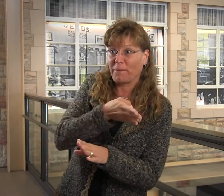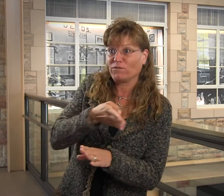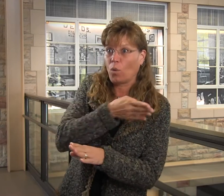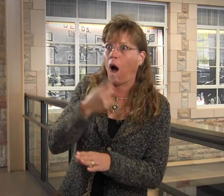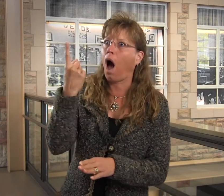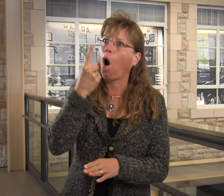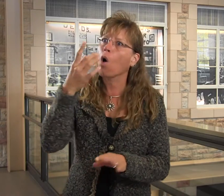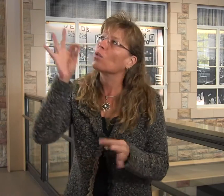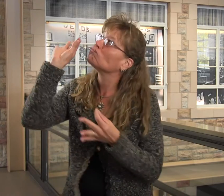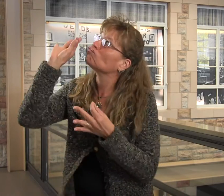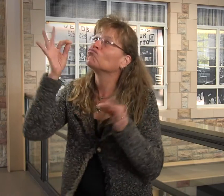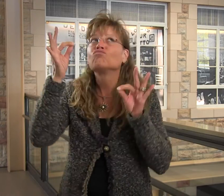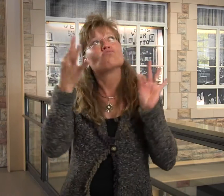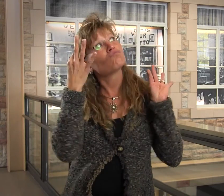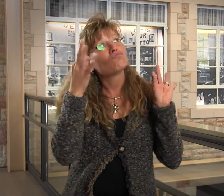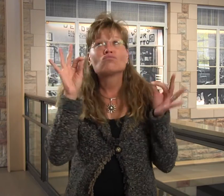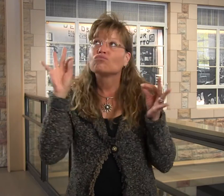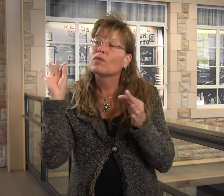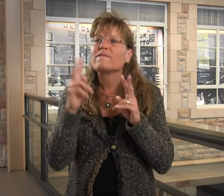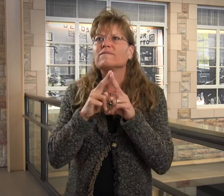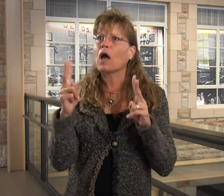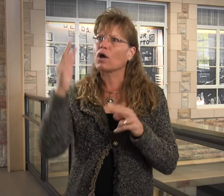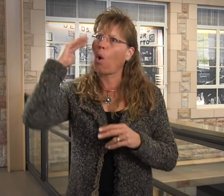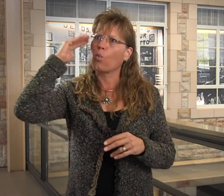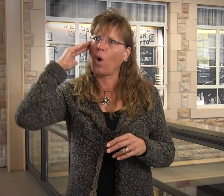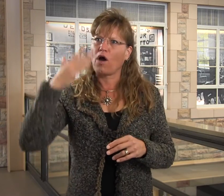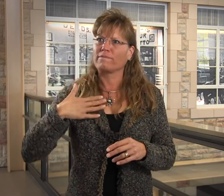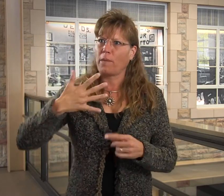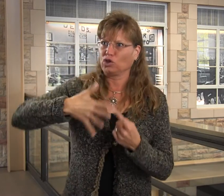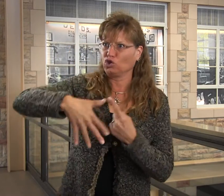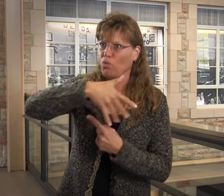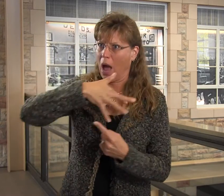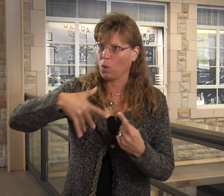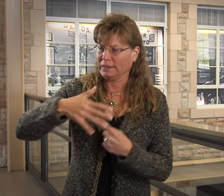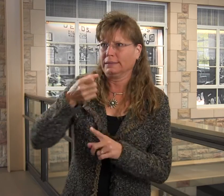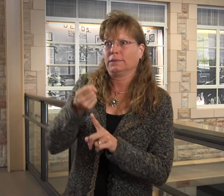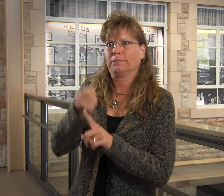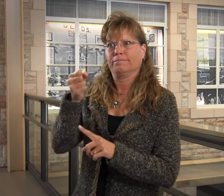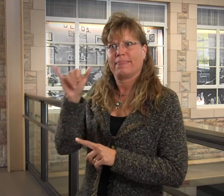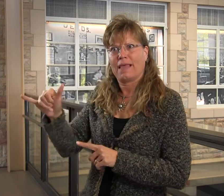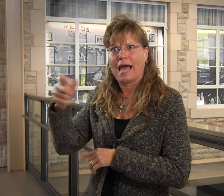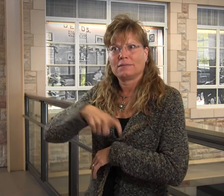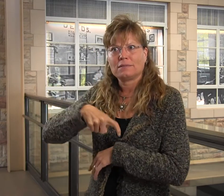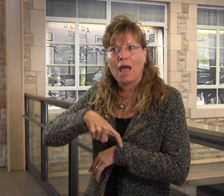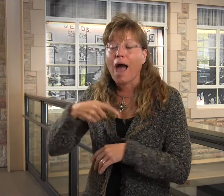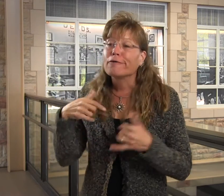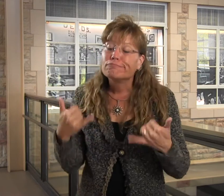Prior to that, I was very alert and very aware of my environment until that incident.